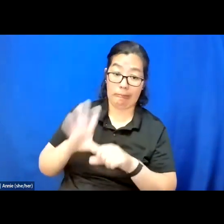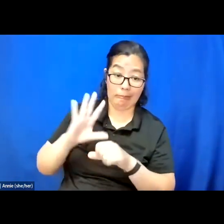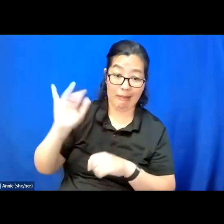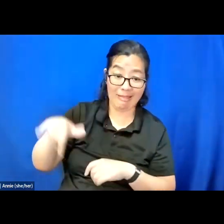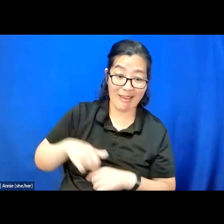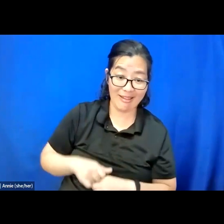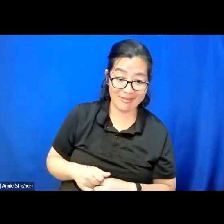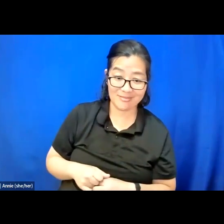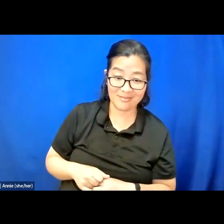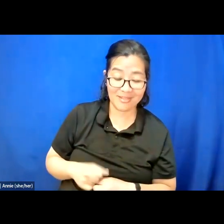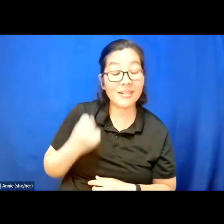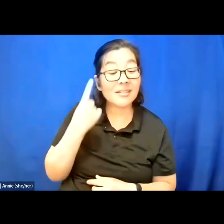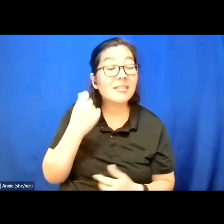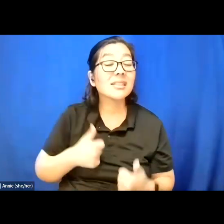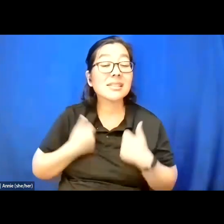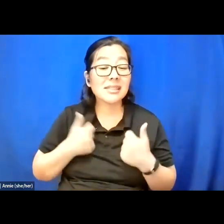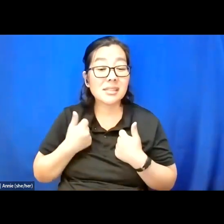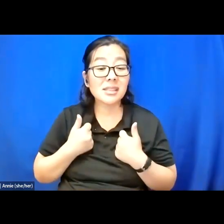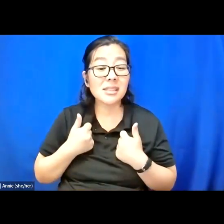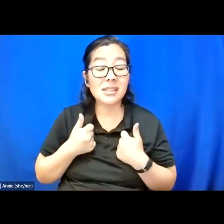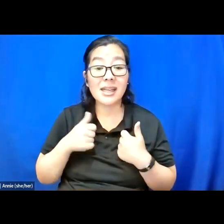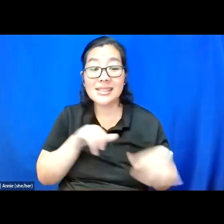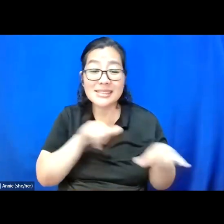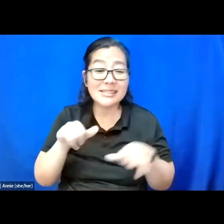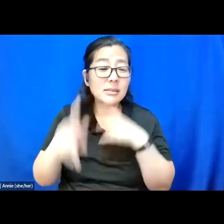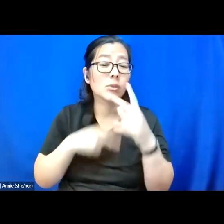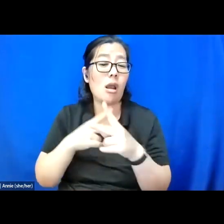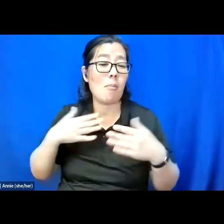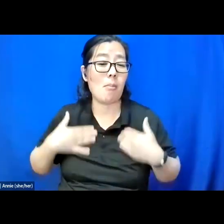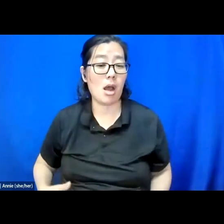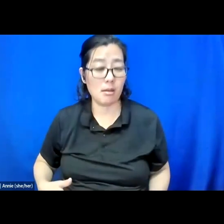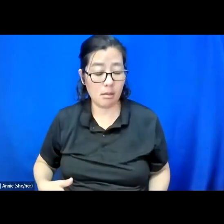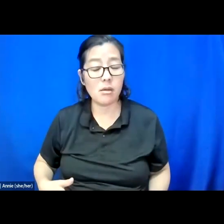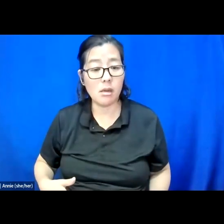Because existing in the same type of body, existing in a disabled body,